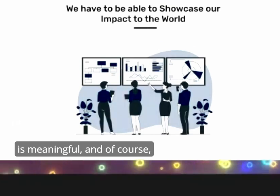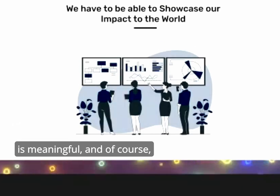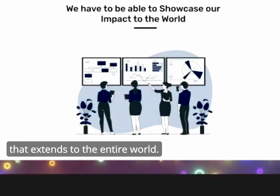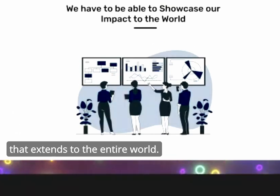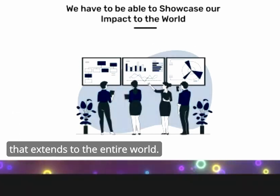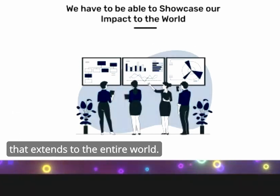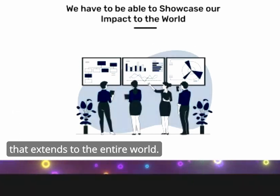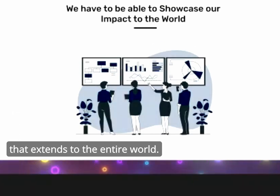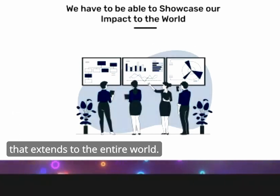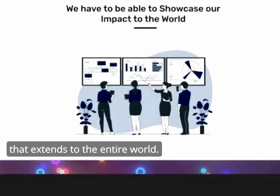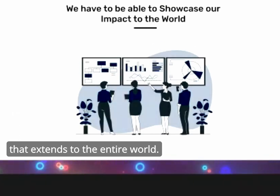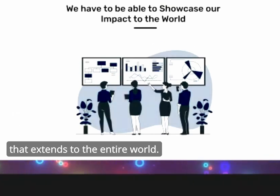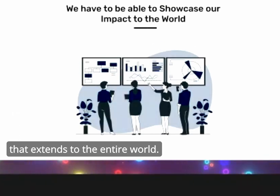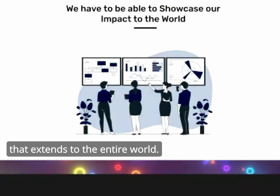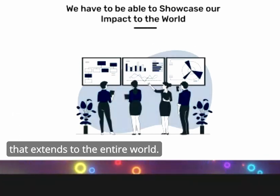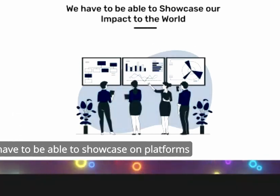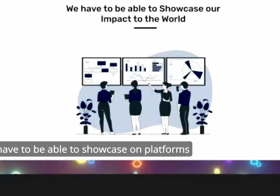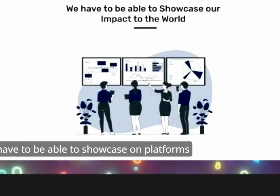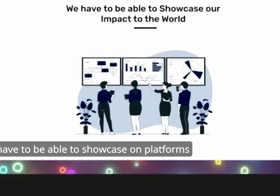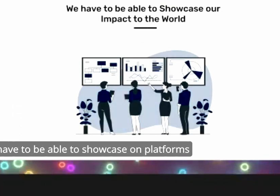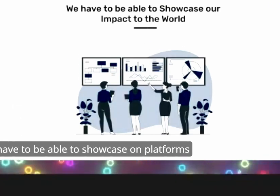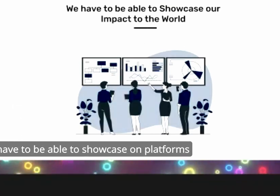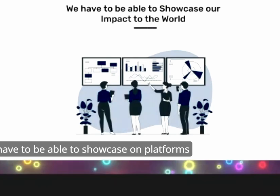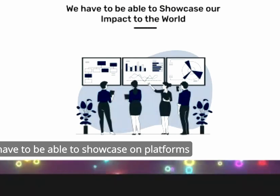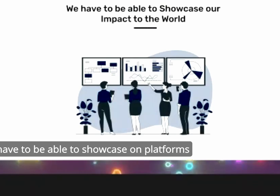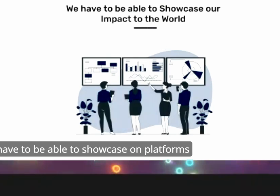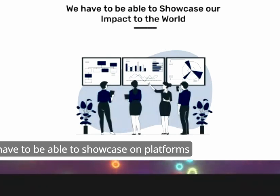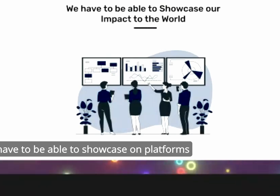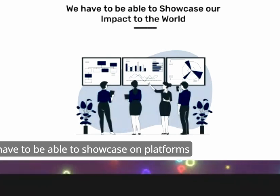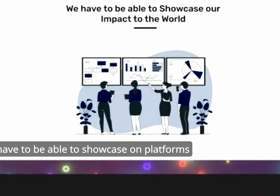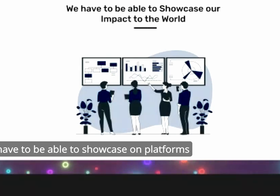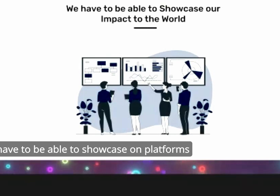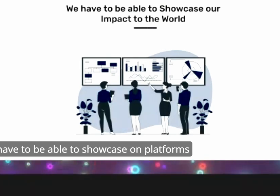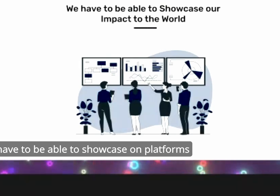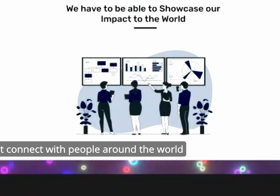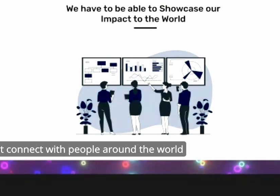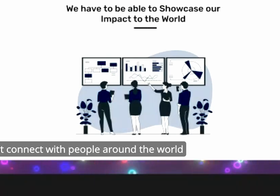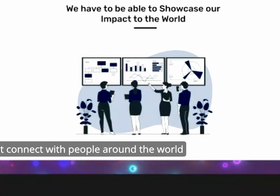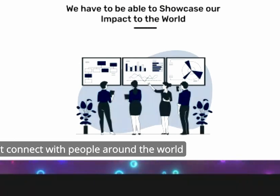course that extends to the entire world we have to be able to showcase on platforms that connect with